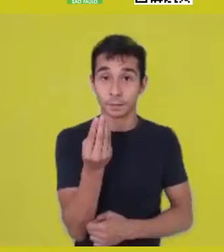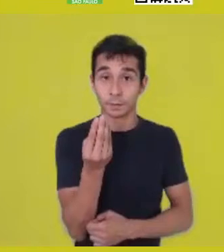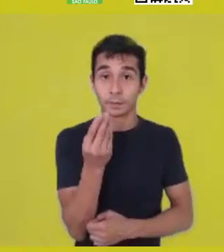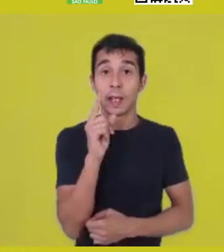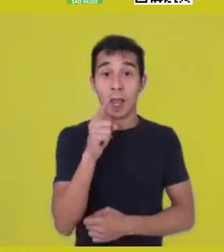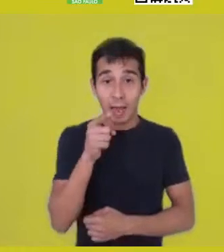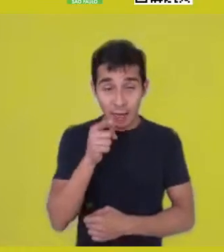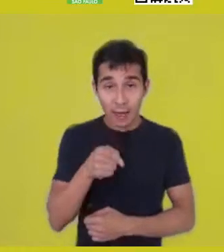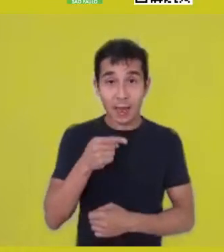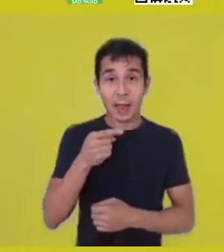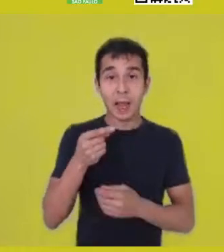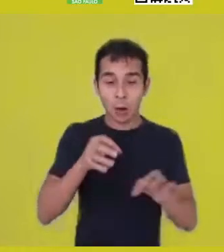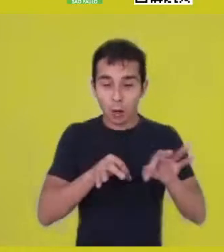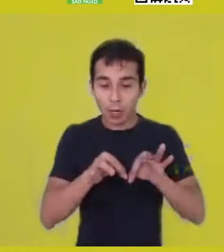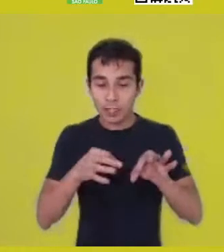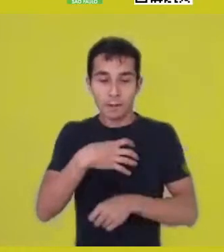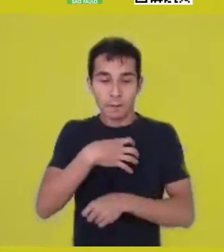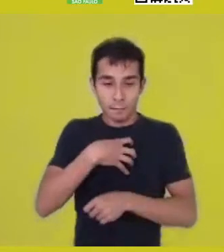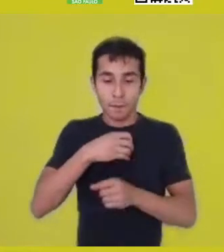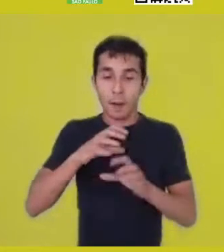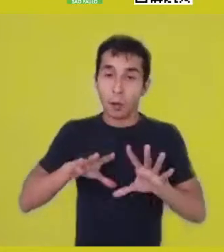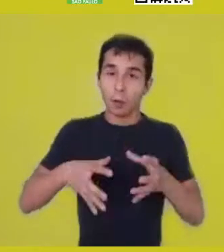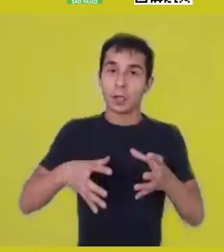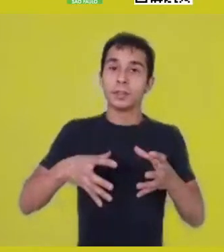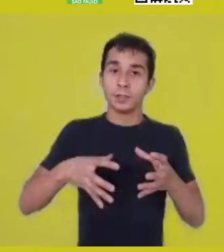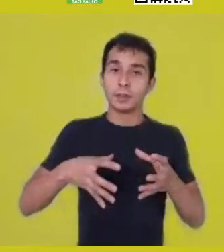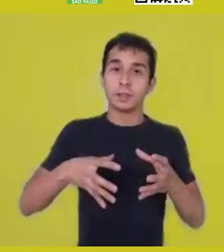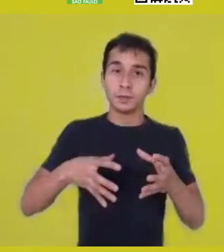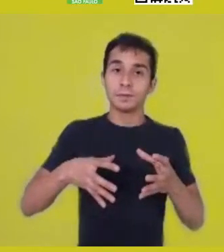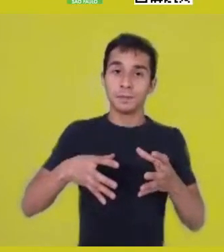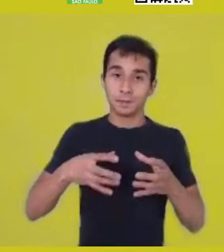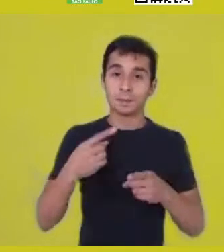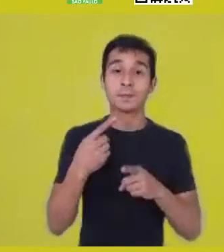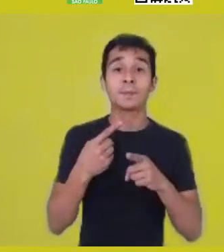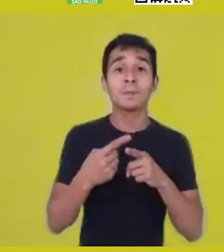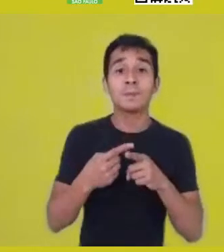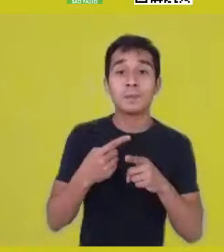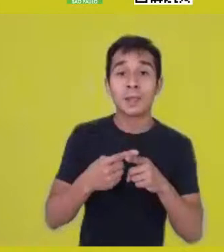Why? Because it is within this principle I call matrimanagement,